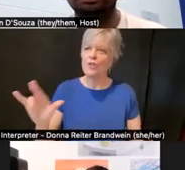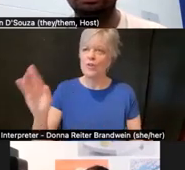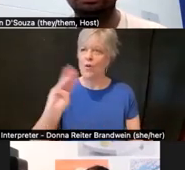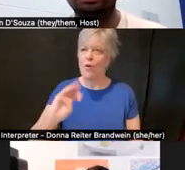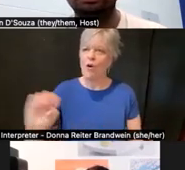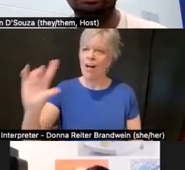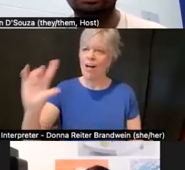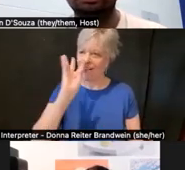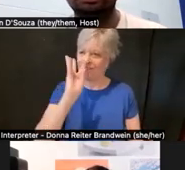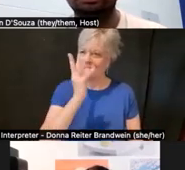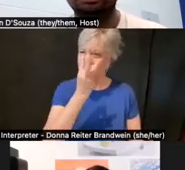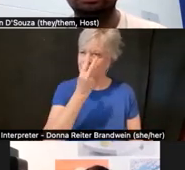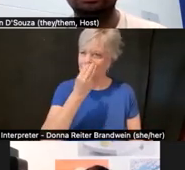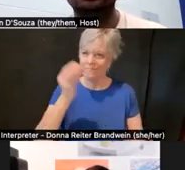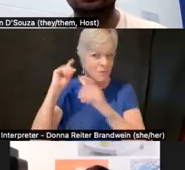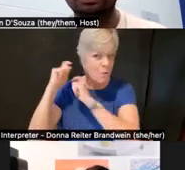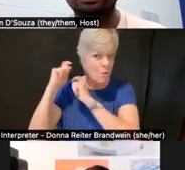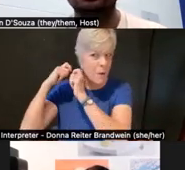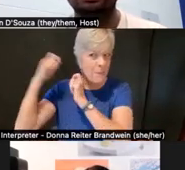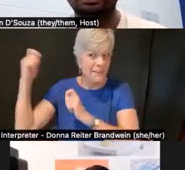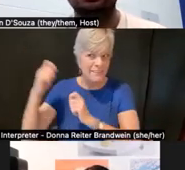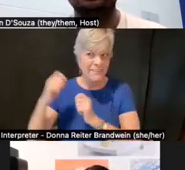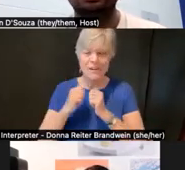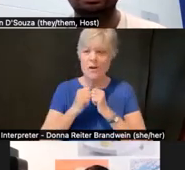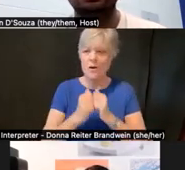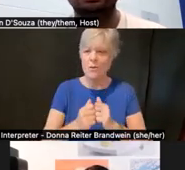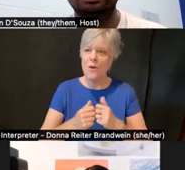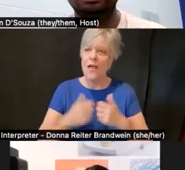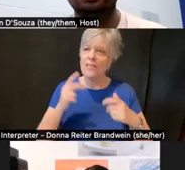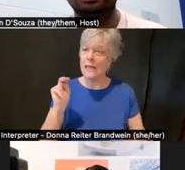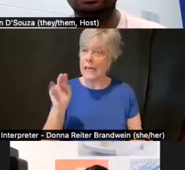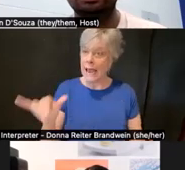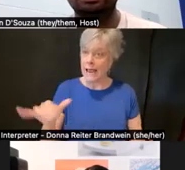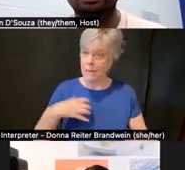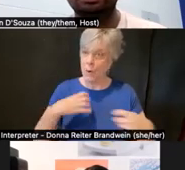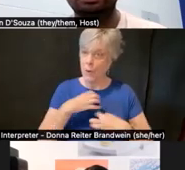wearing a navy polka dot dress with a black blazer